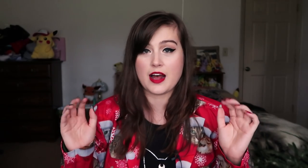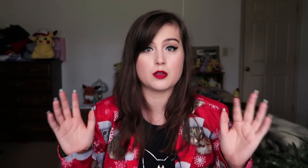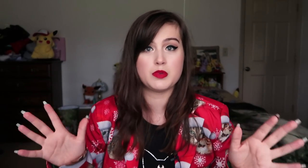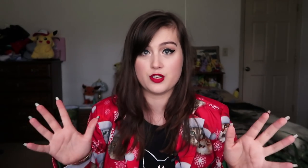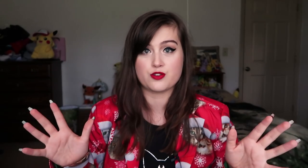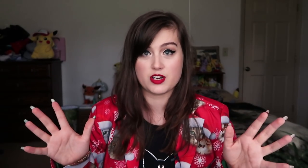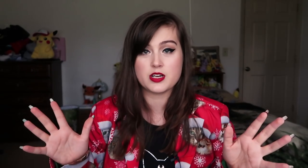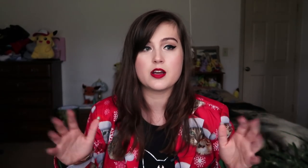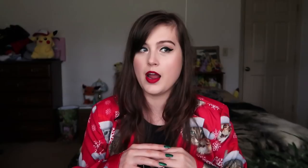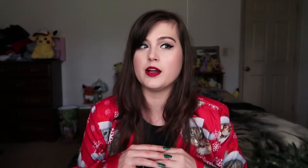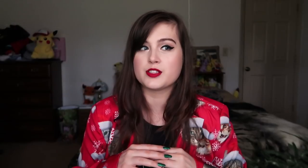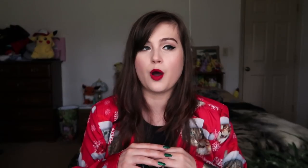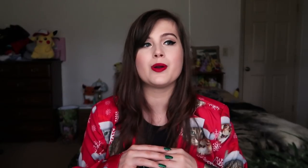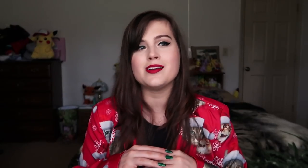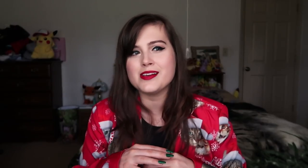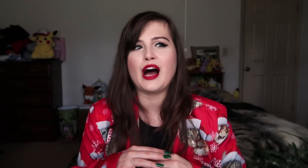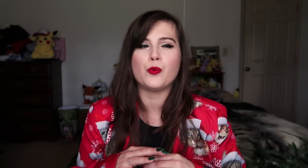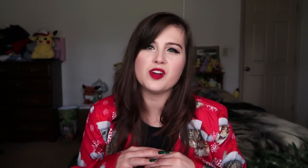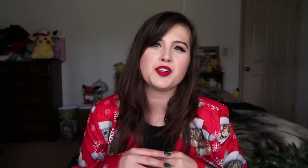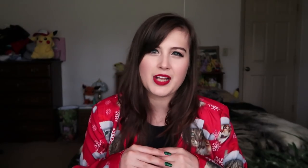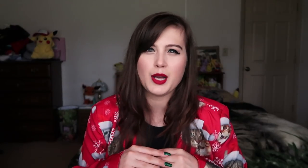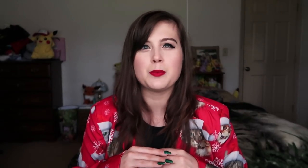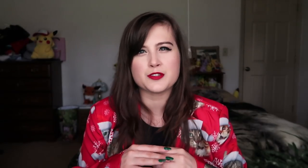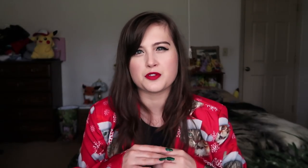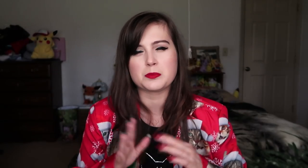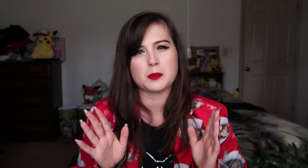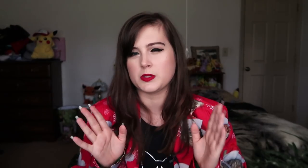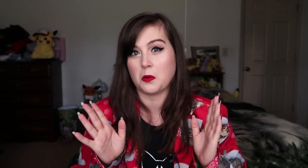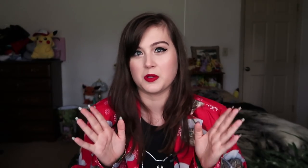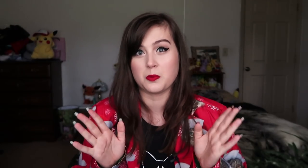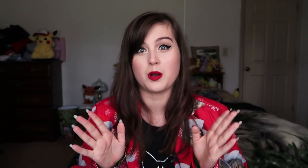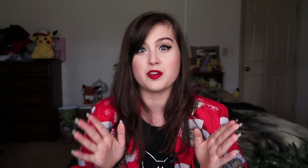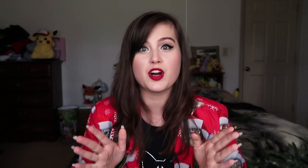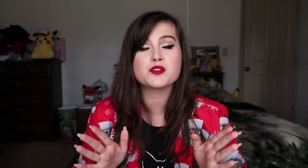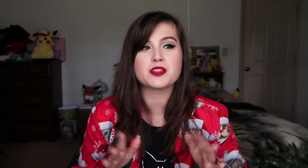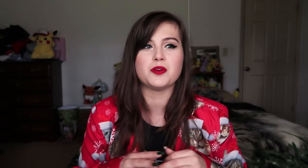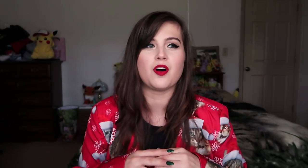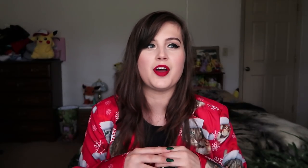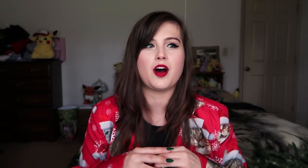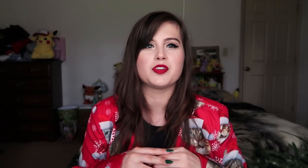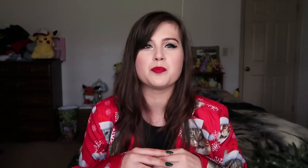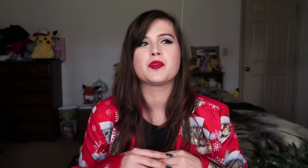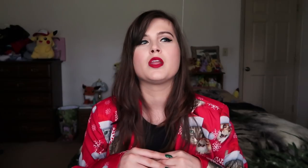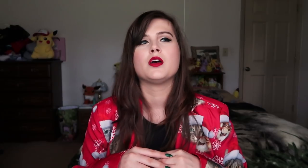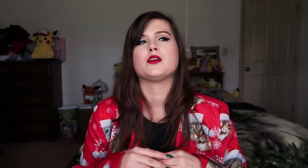She has a mean streak, and, so, yeah, if you've got a mean streak, people don't really want to be friends with you all that often.